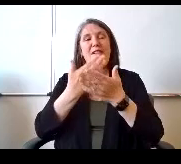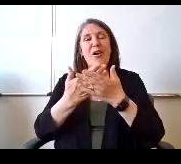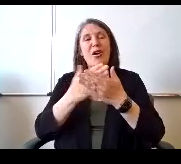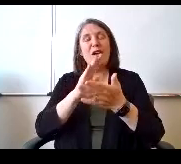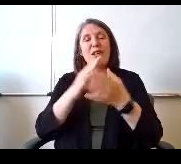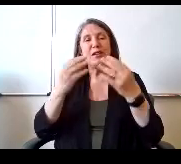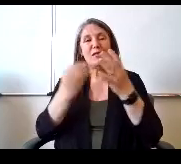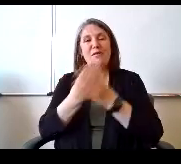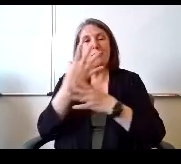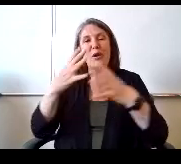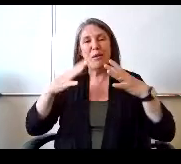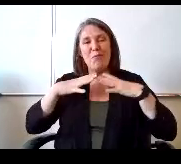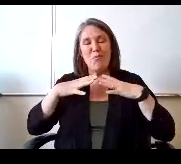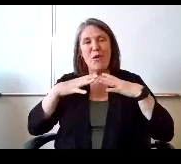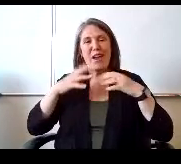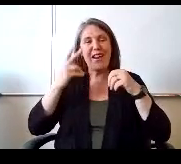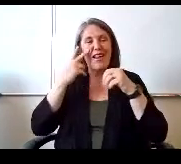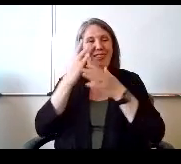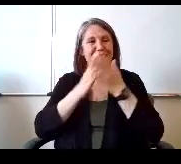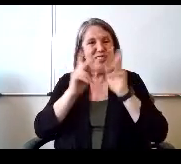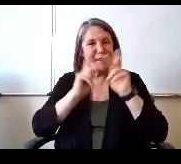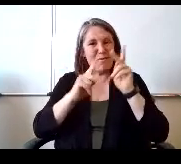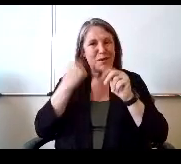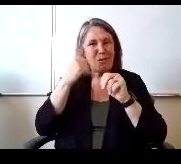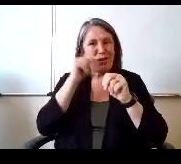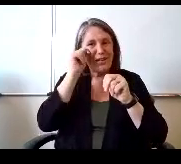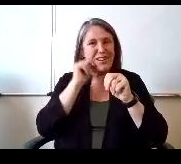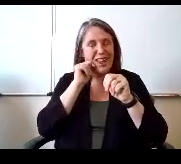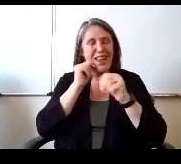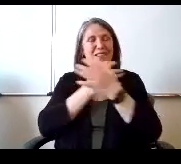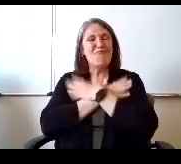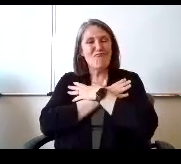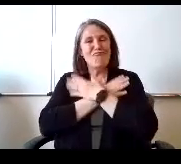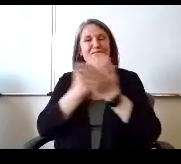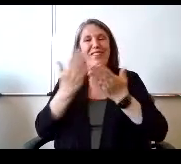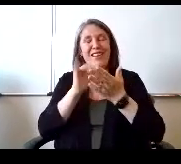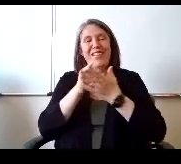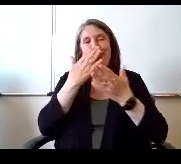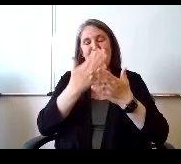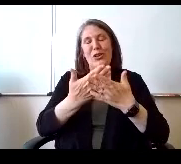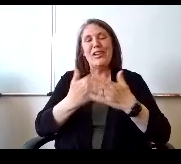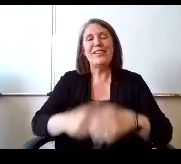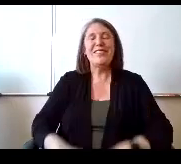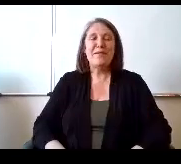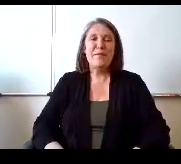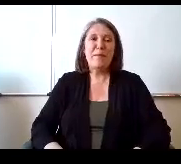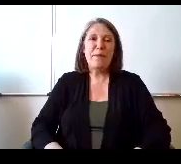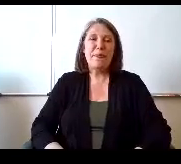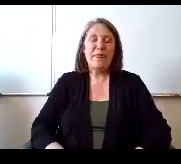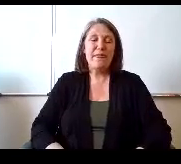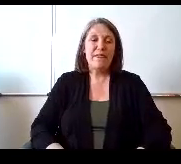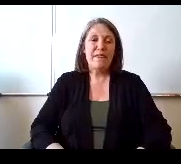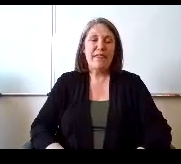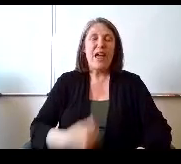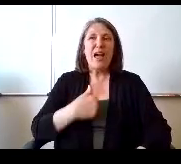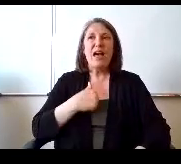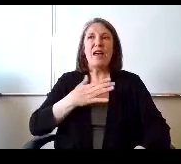I see some people liked and and arrested here which is a good thing. I I, I'm just glad that everybody is back in school.